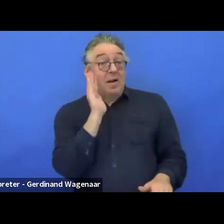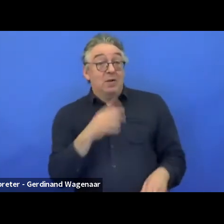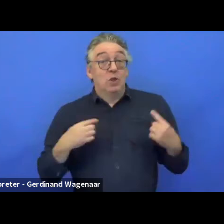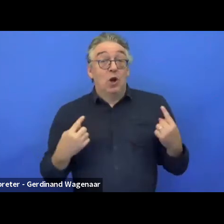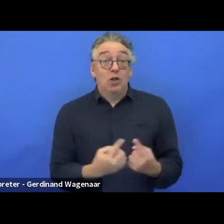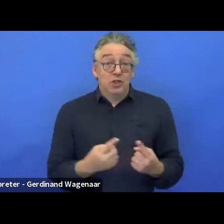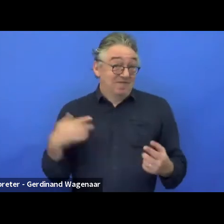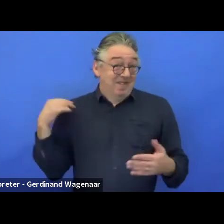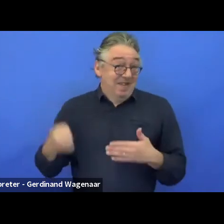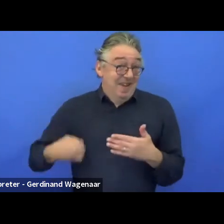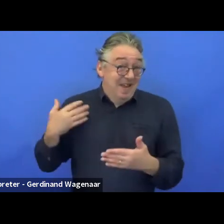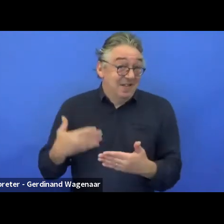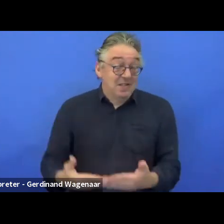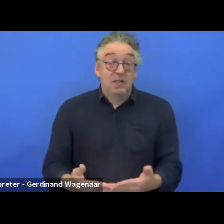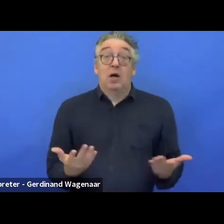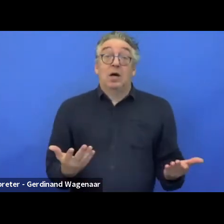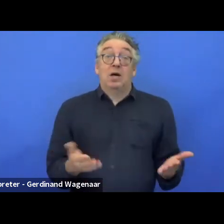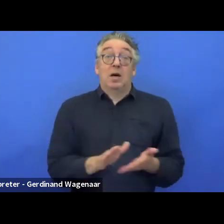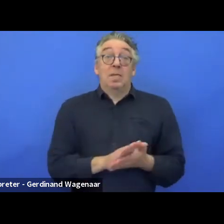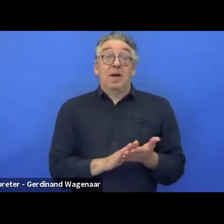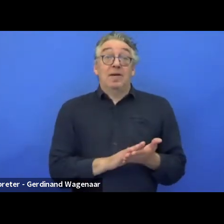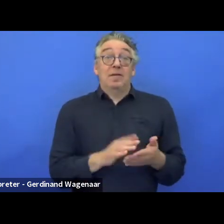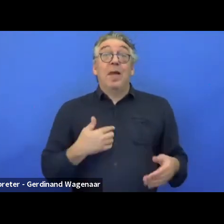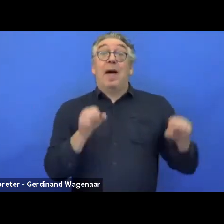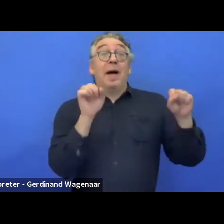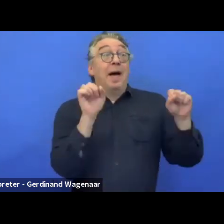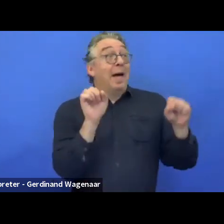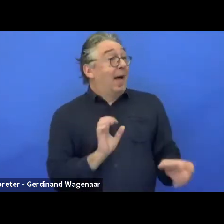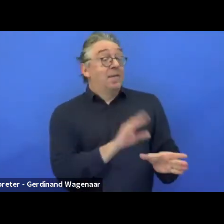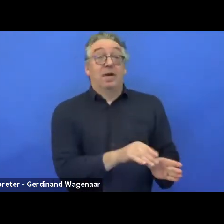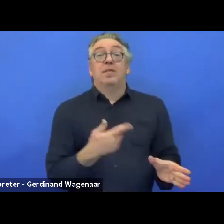then we have to participate in EU projects and research.